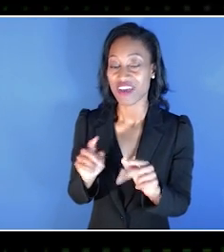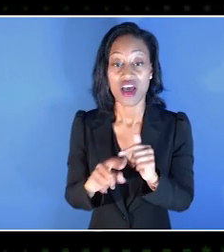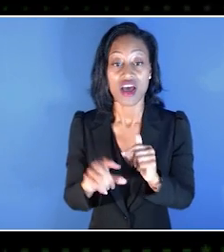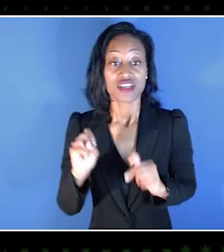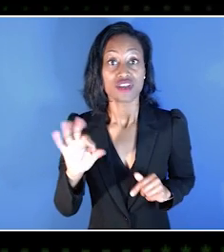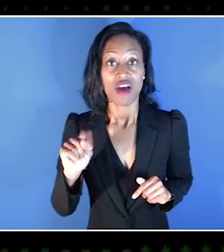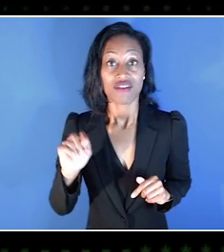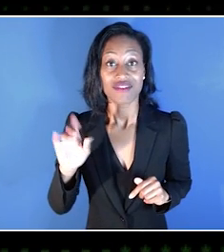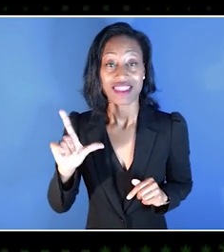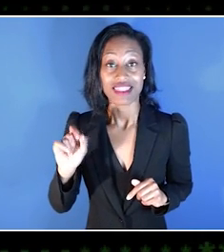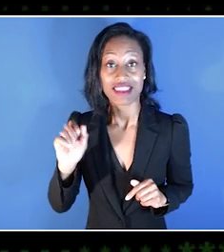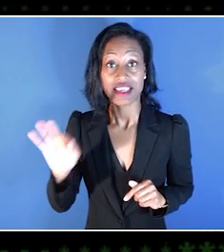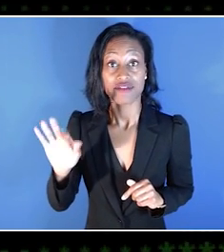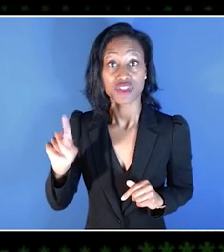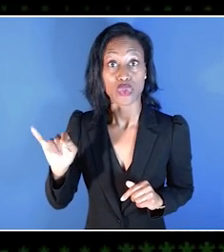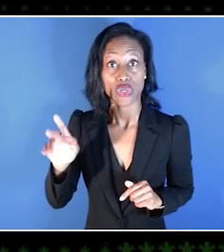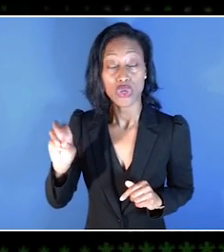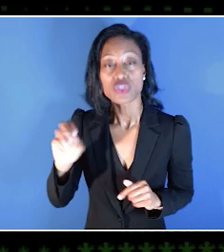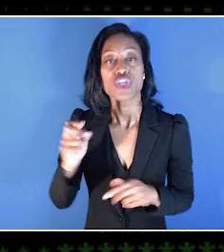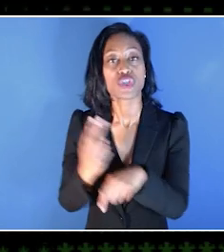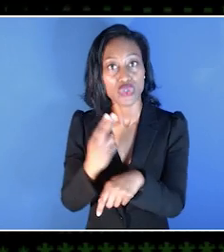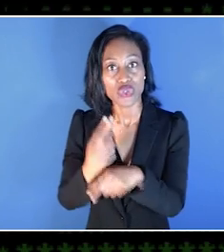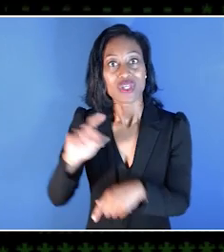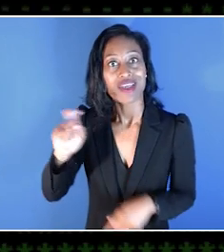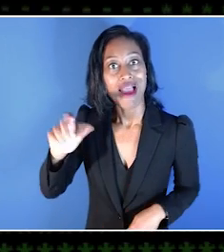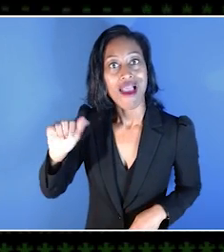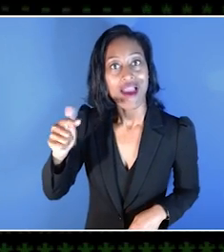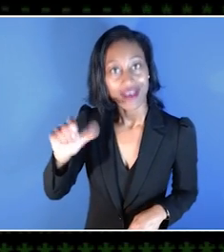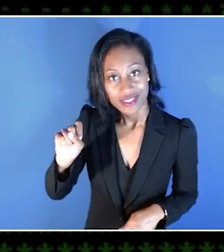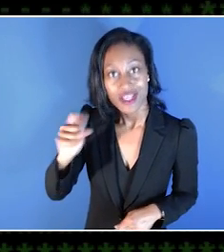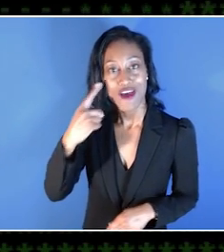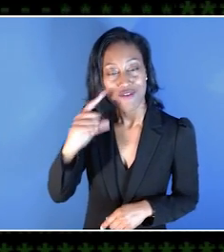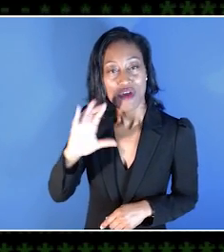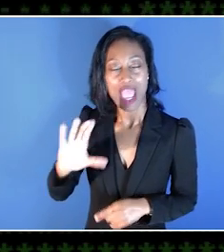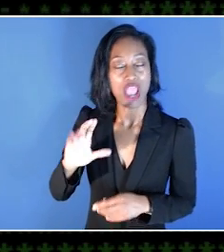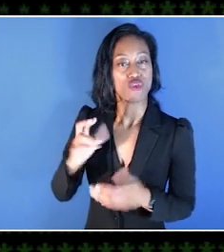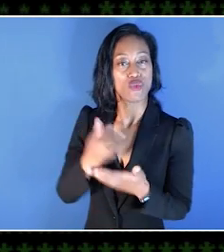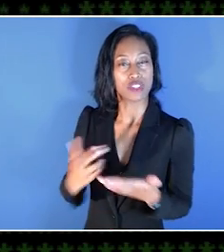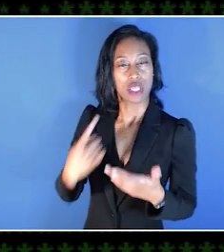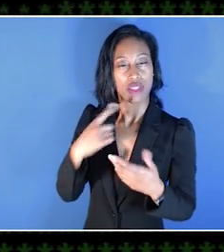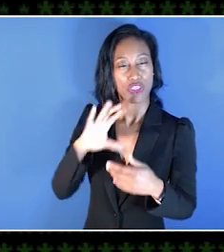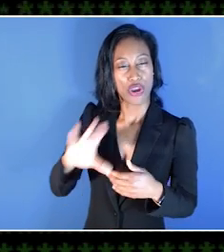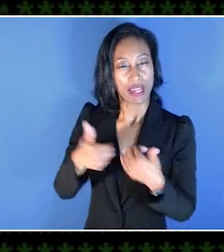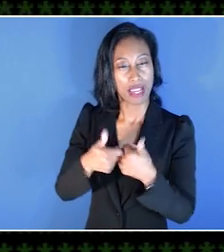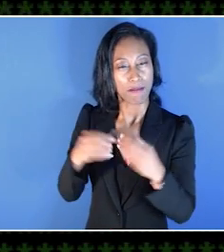used the Xbox Accessibility Guidelines as a resource to help make their game more accessible.